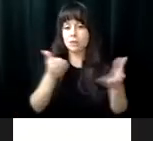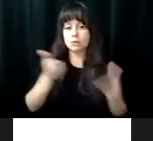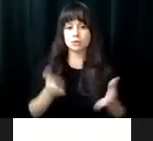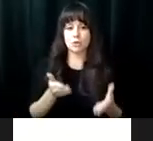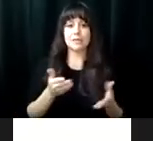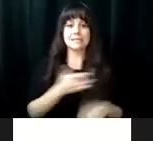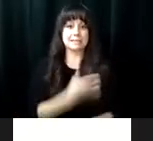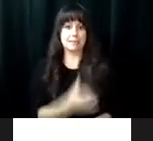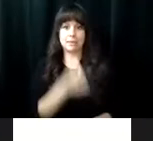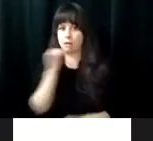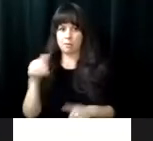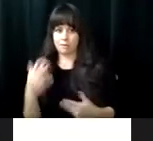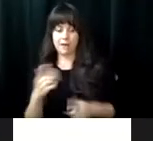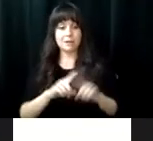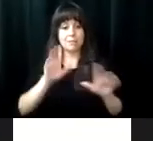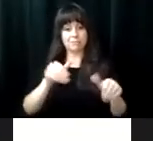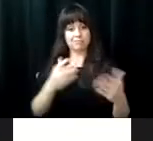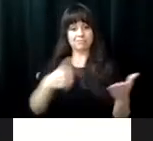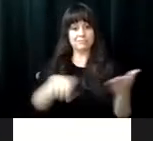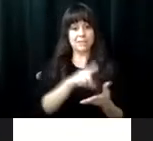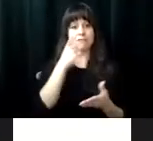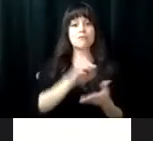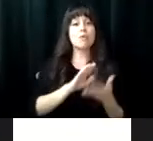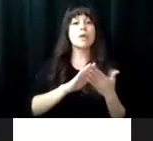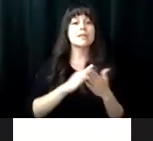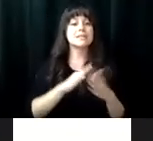1988 and assists the center by providing funds, equipment, other